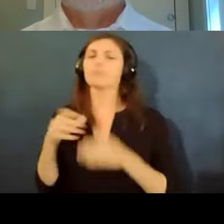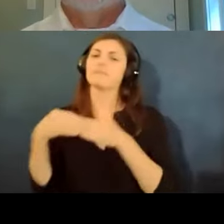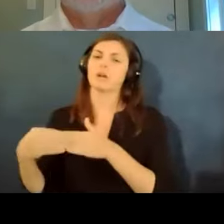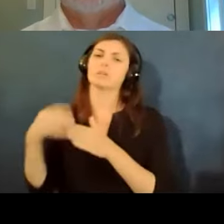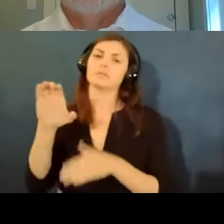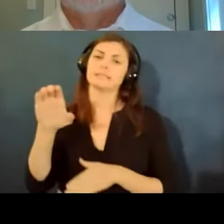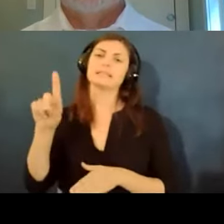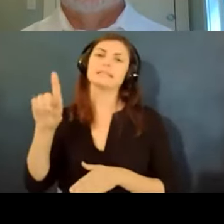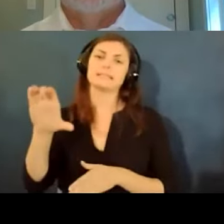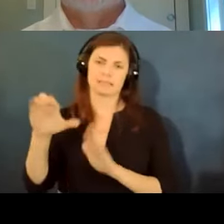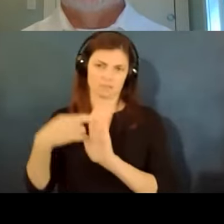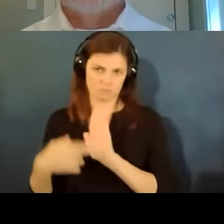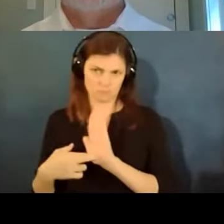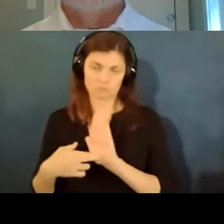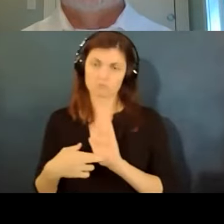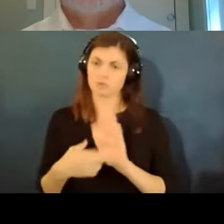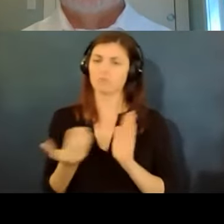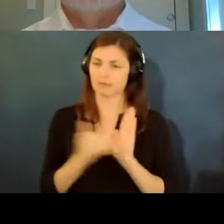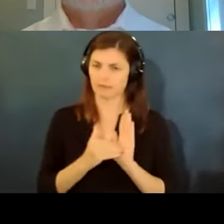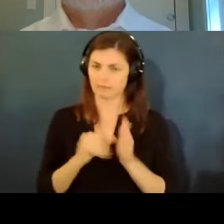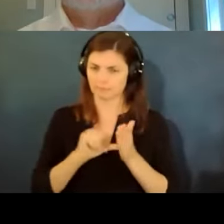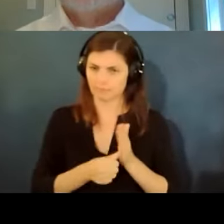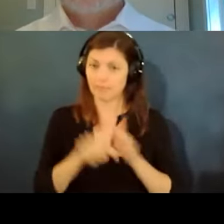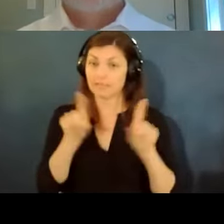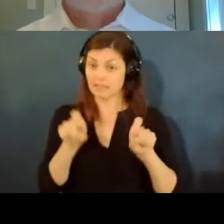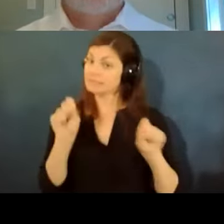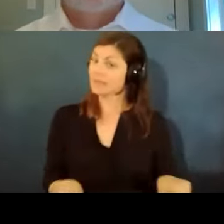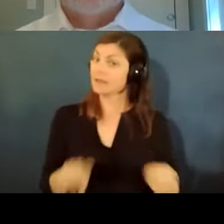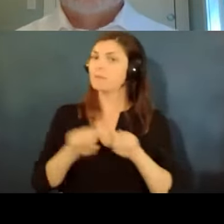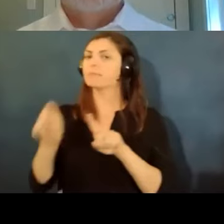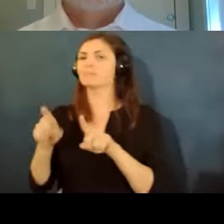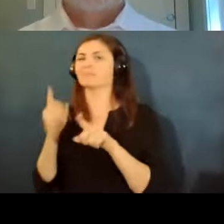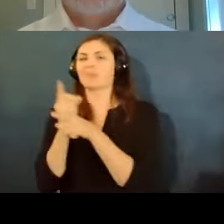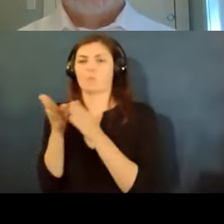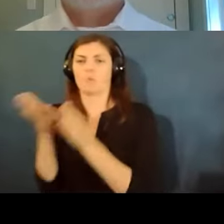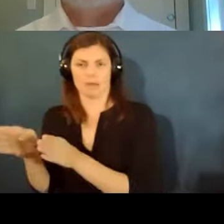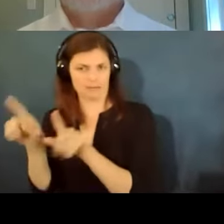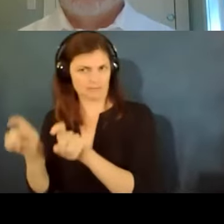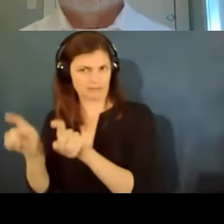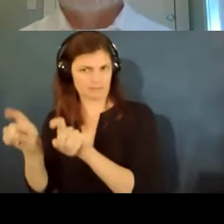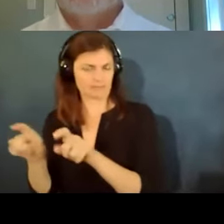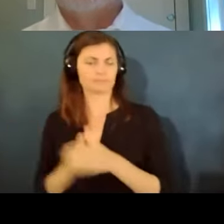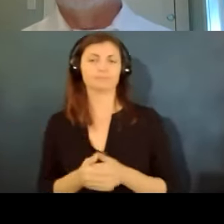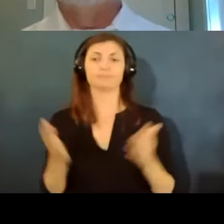so again they can do it but they have to do it right employers can generally have mass policies